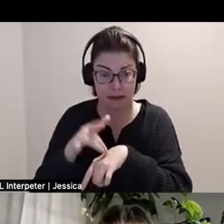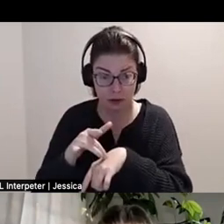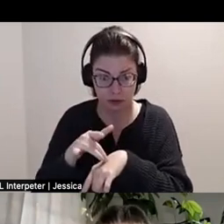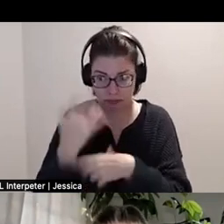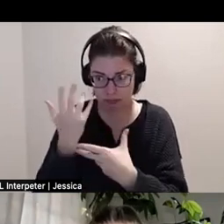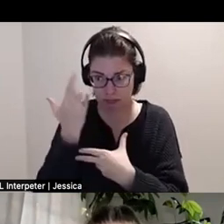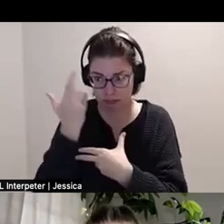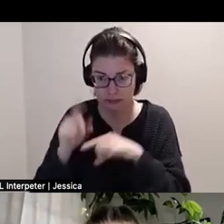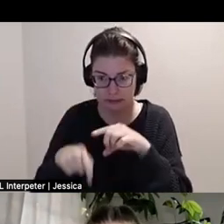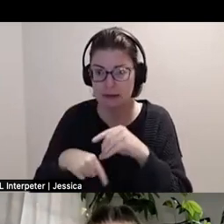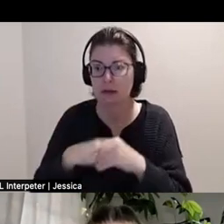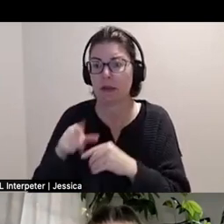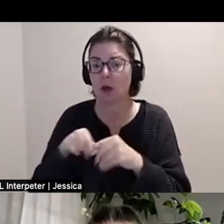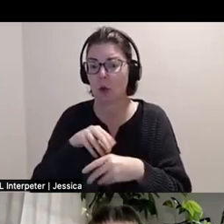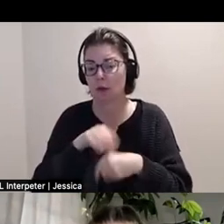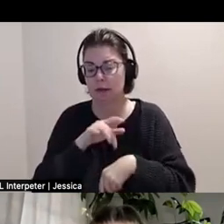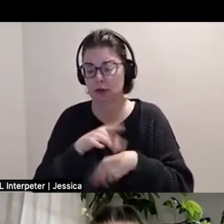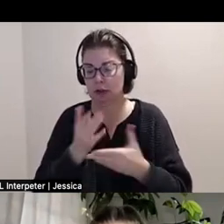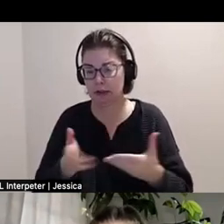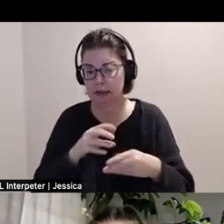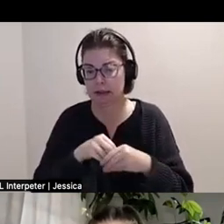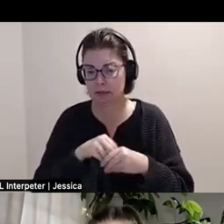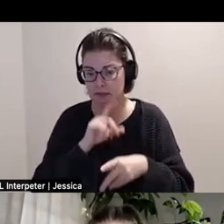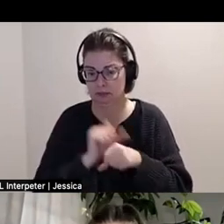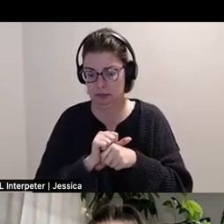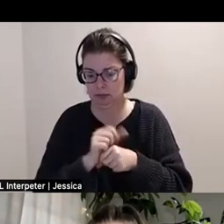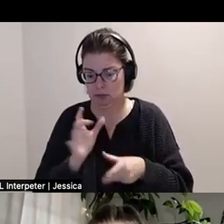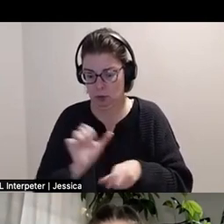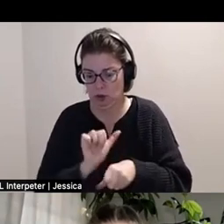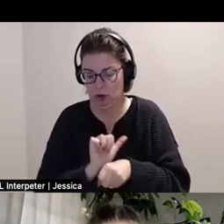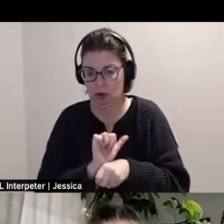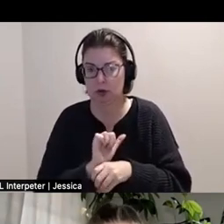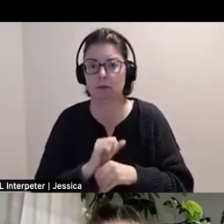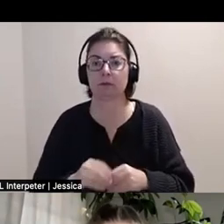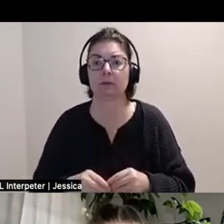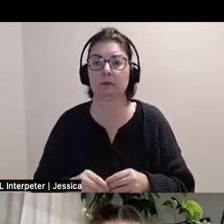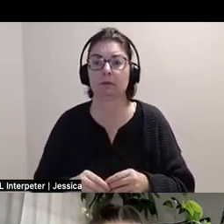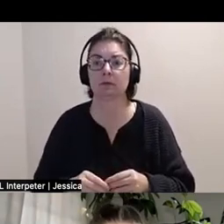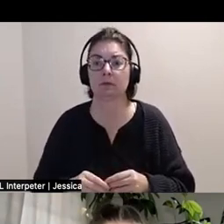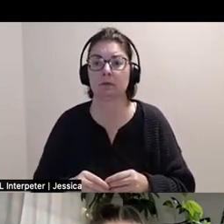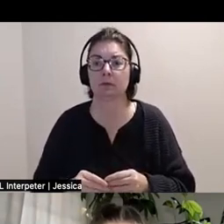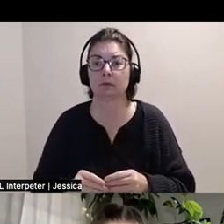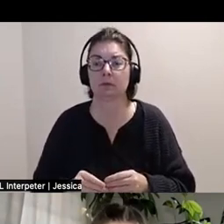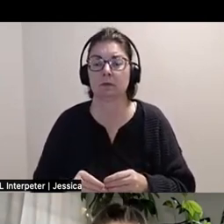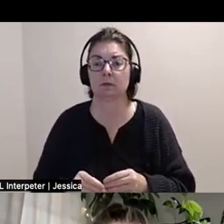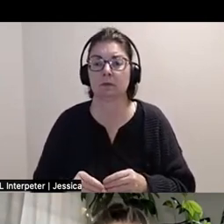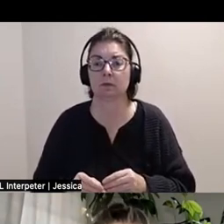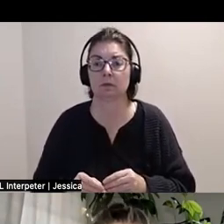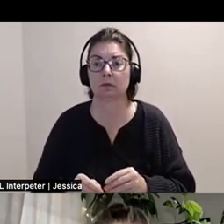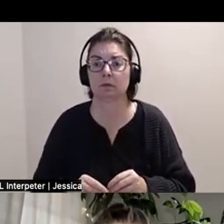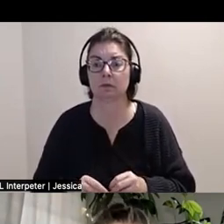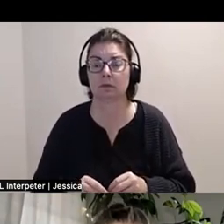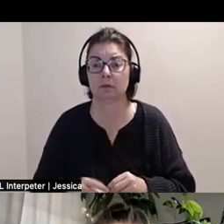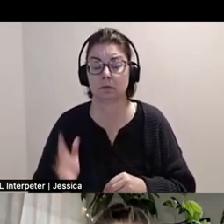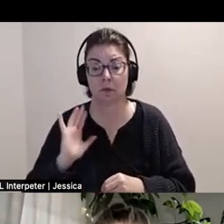then incorporating the touch object within the actual piece. In the past this work had been shown